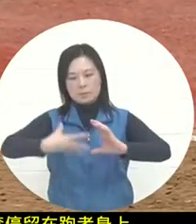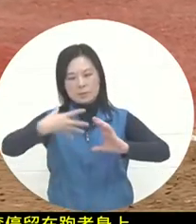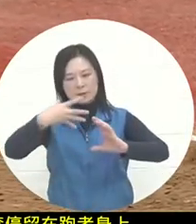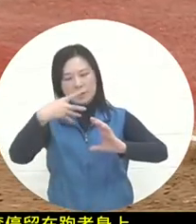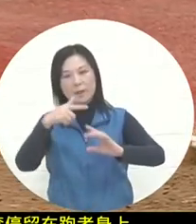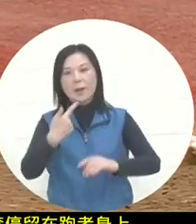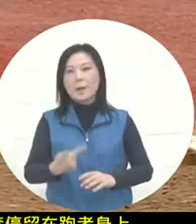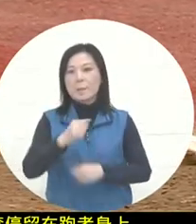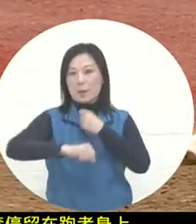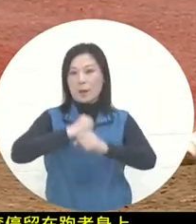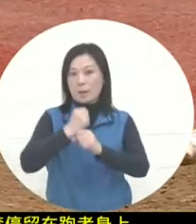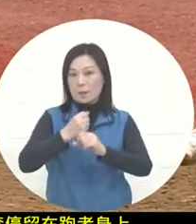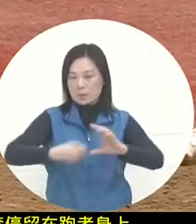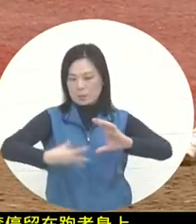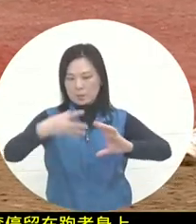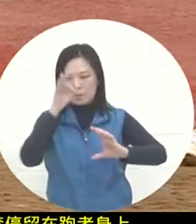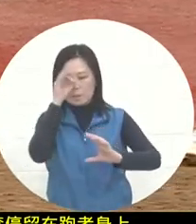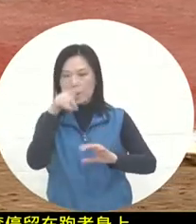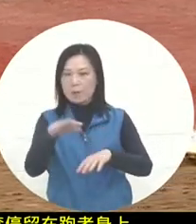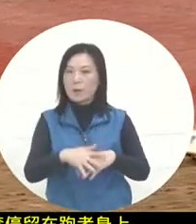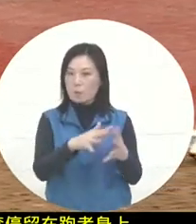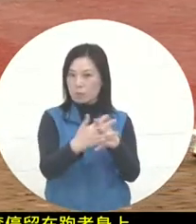, you have a good chance of being won by the American team.